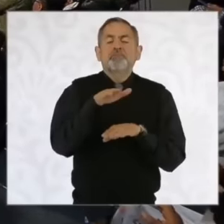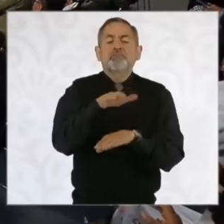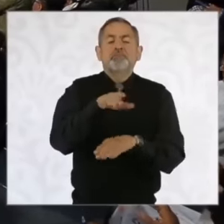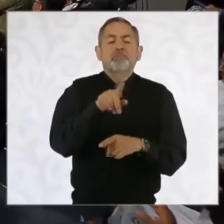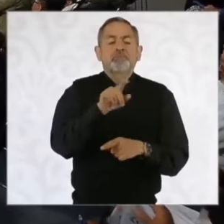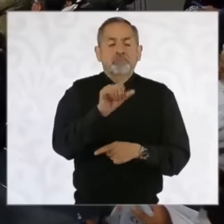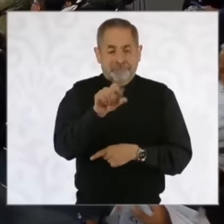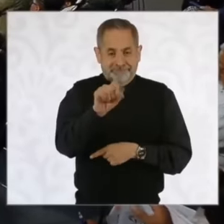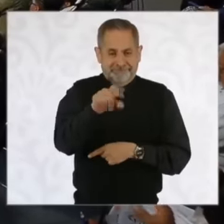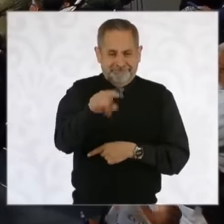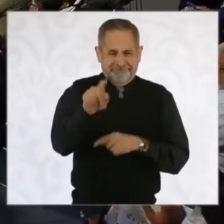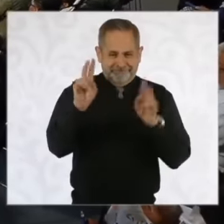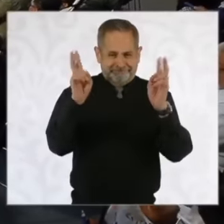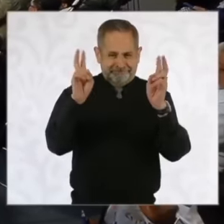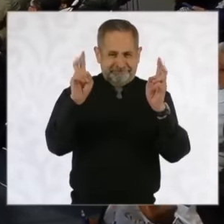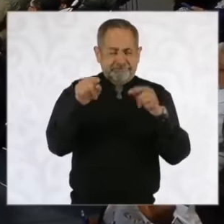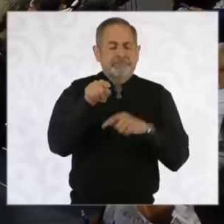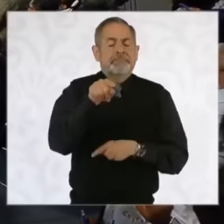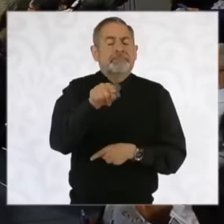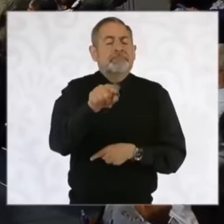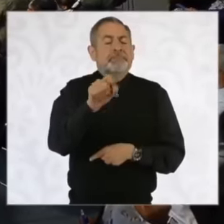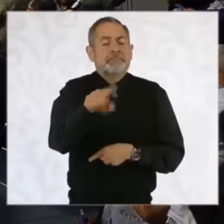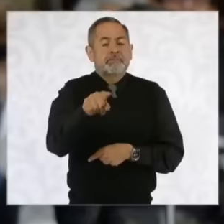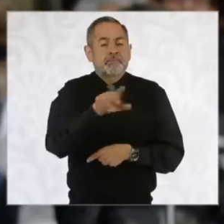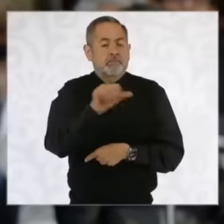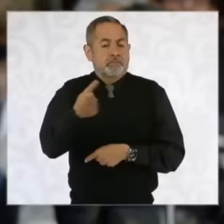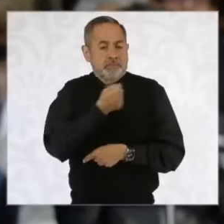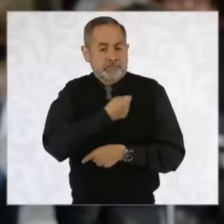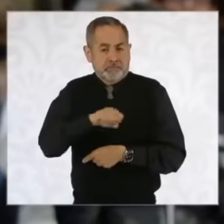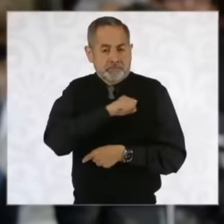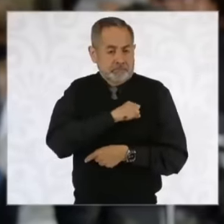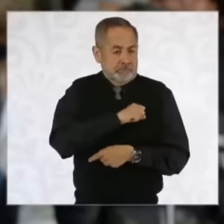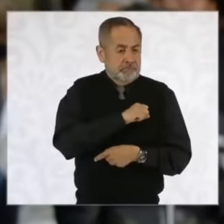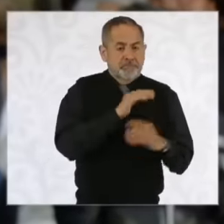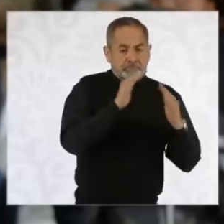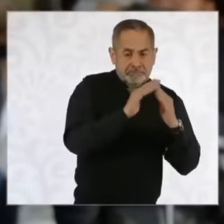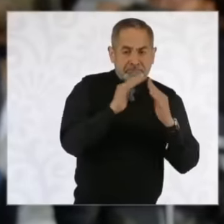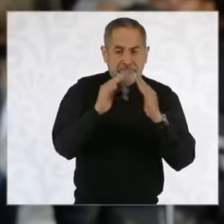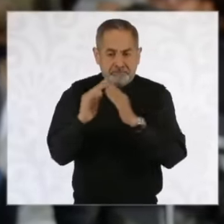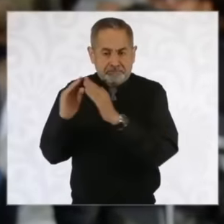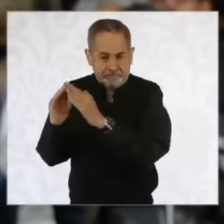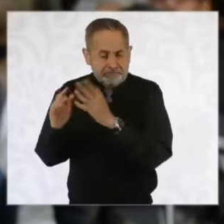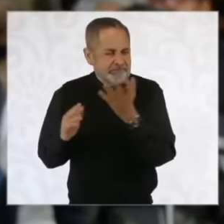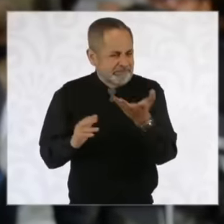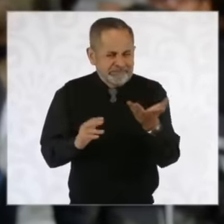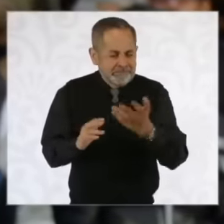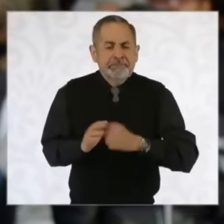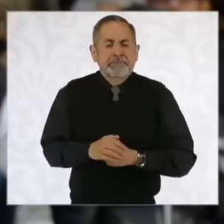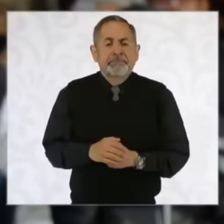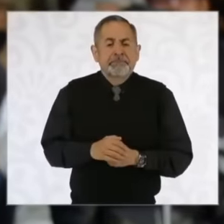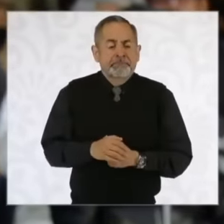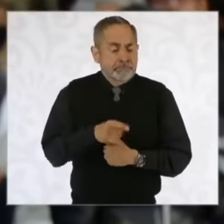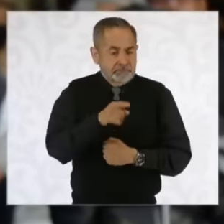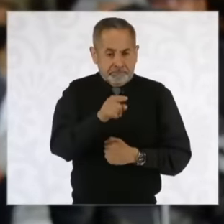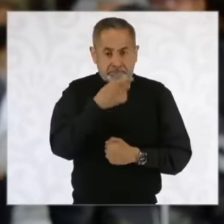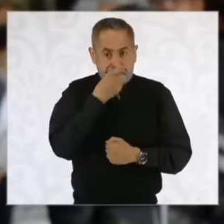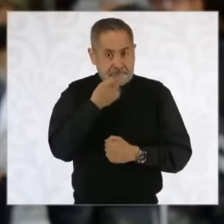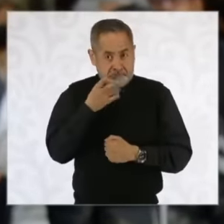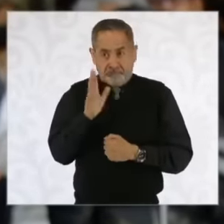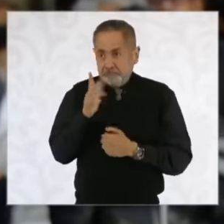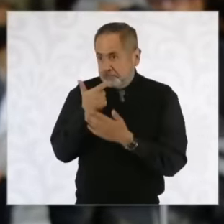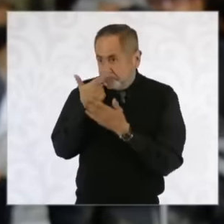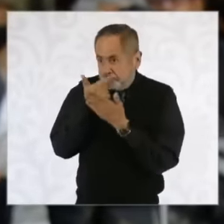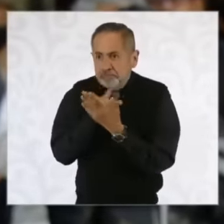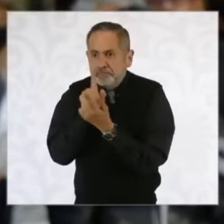this topic in terms of health house to house that well they have already started to do the well-being health census